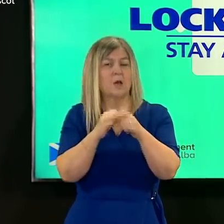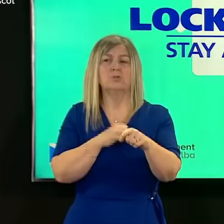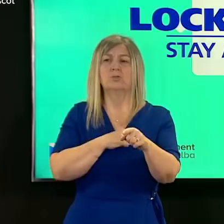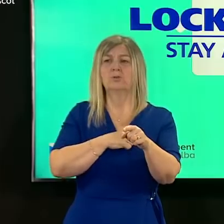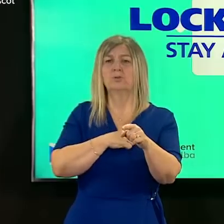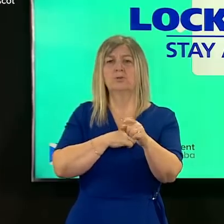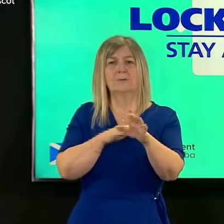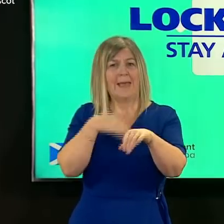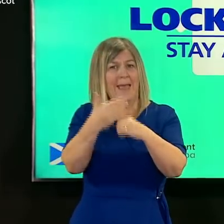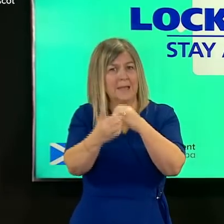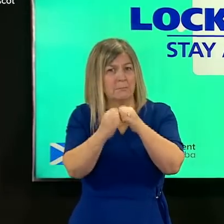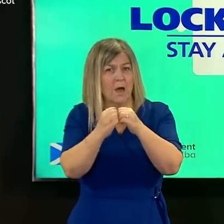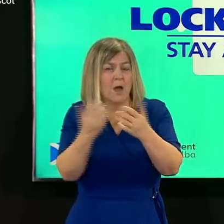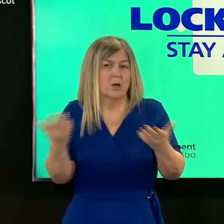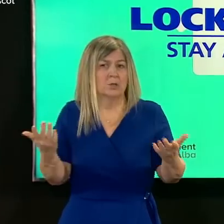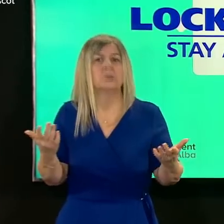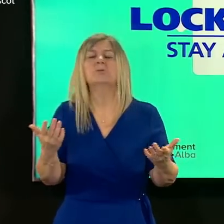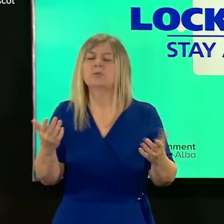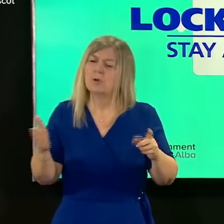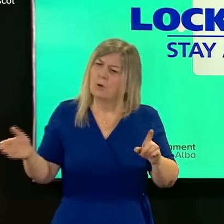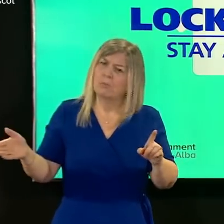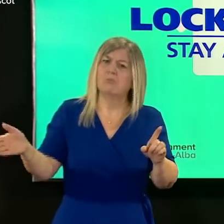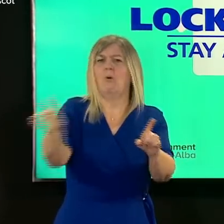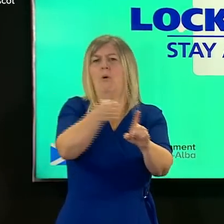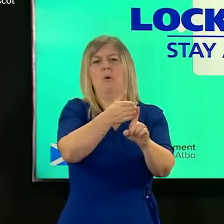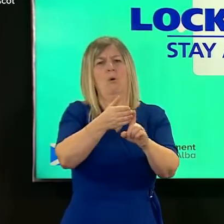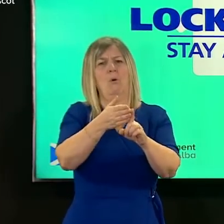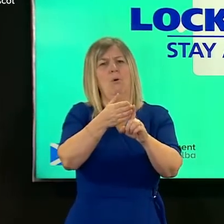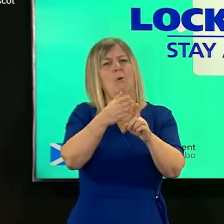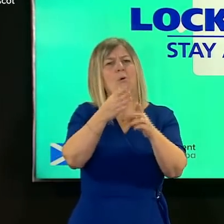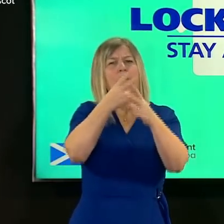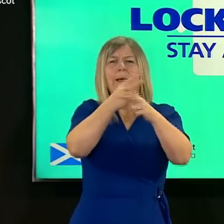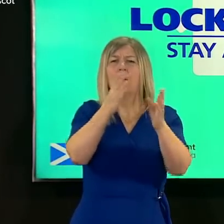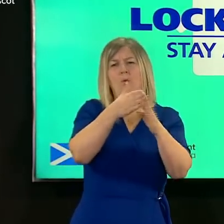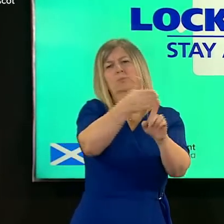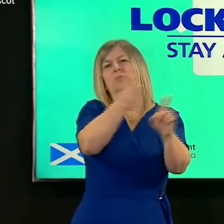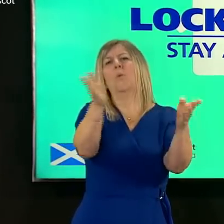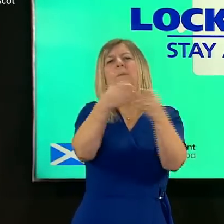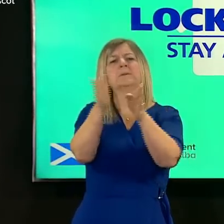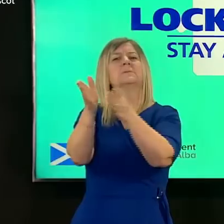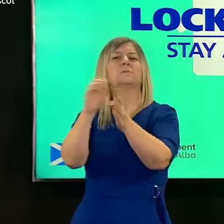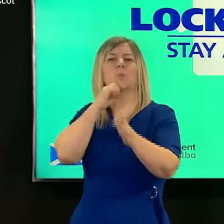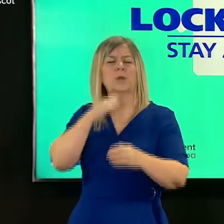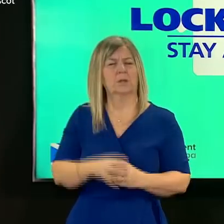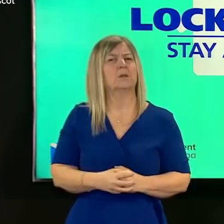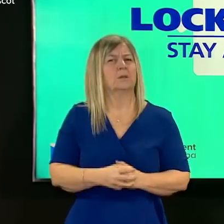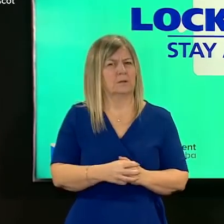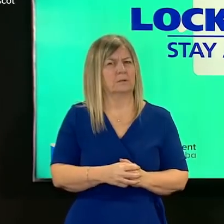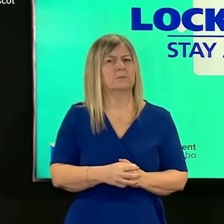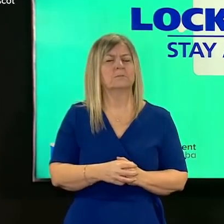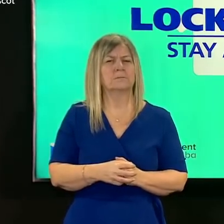see all of our care homes open to that meaningful contact in a way that the providers and the staff